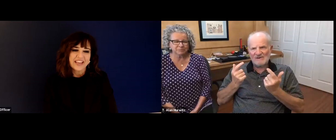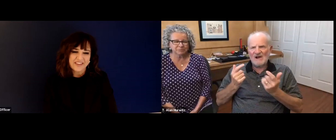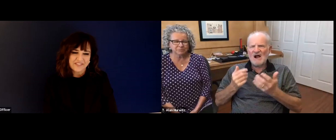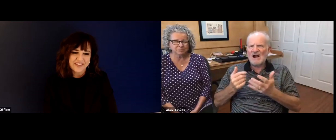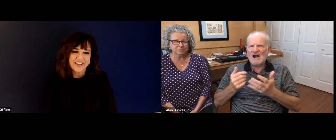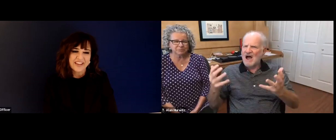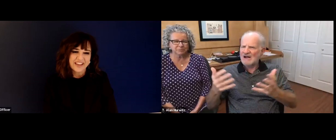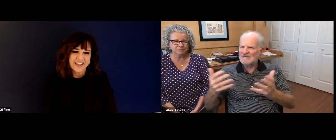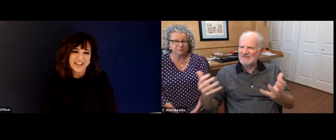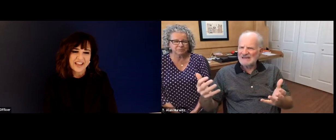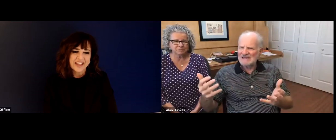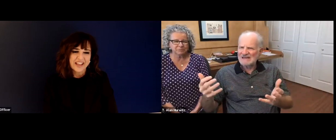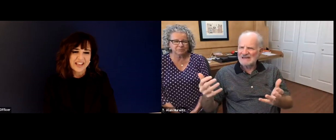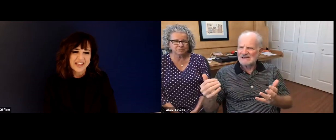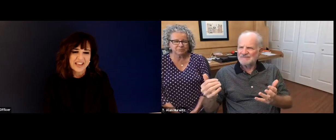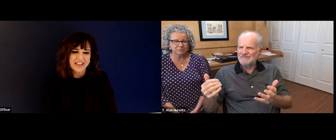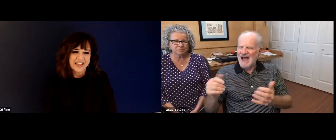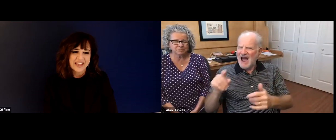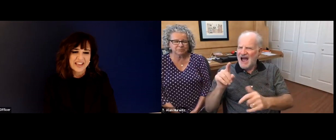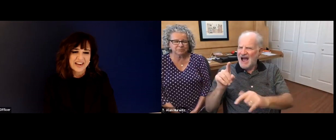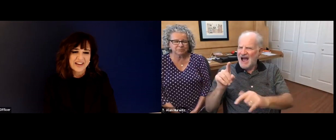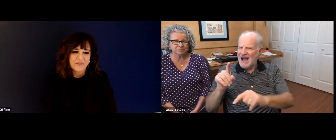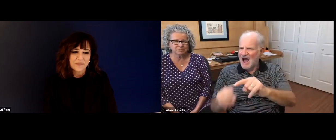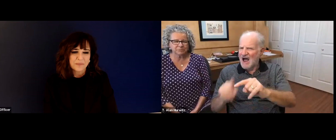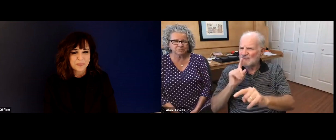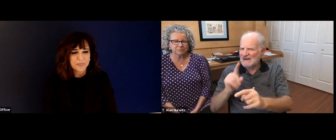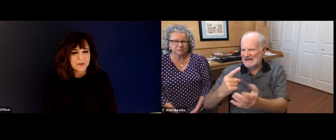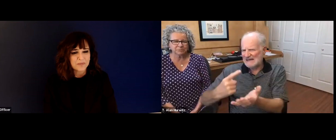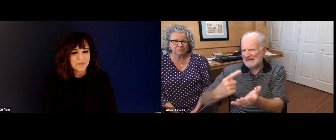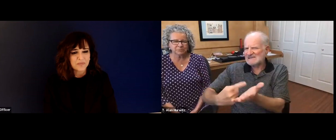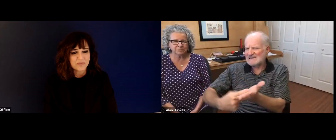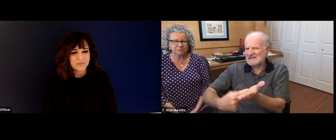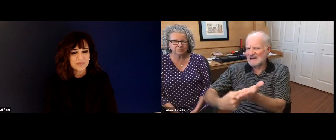Eagle Scout. That's something that I do regret. In terms of my